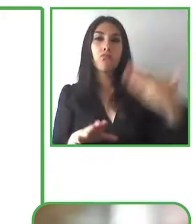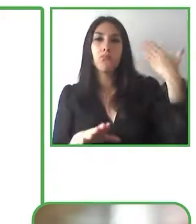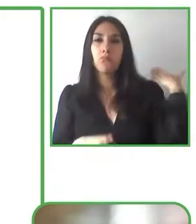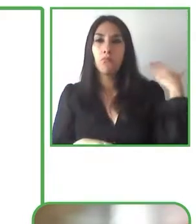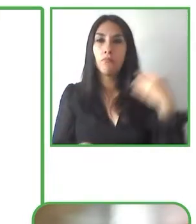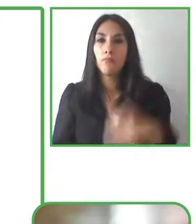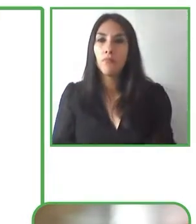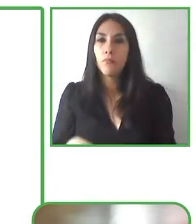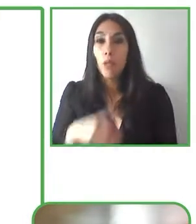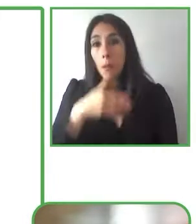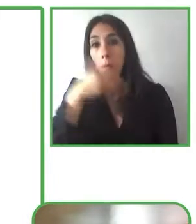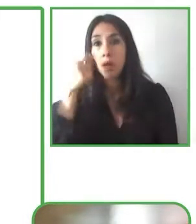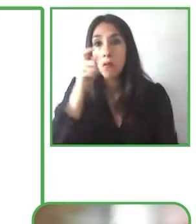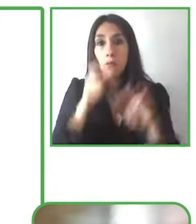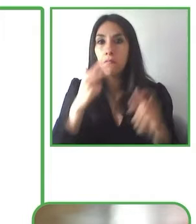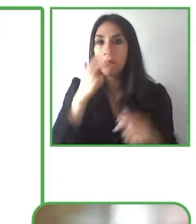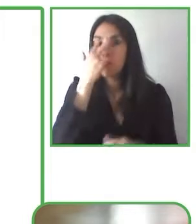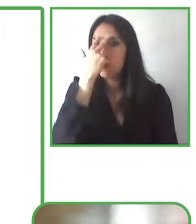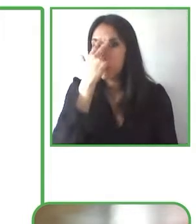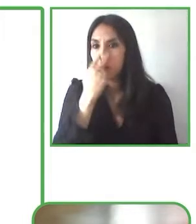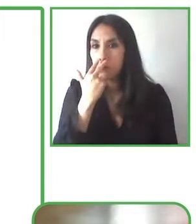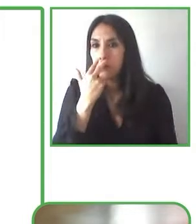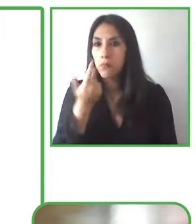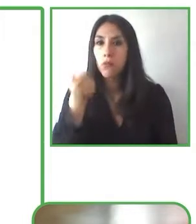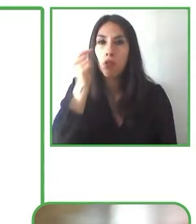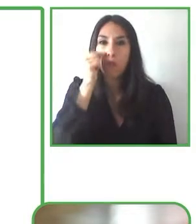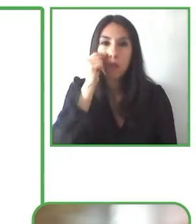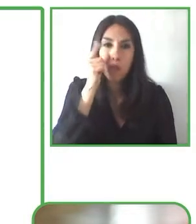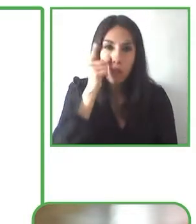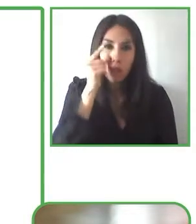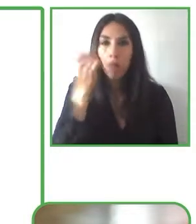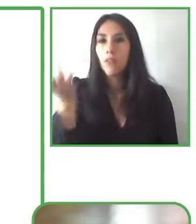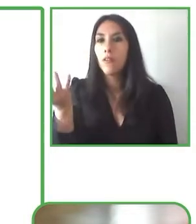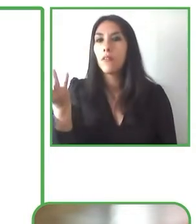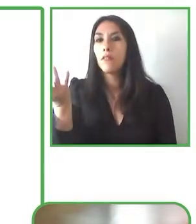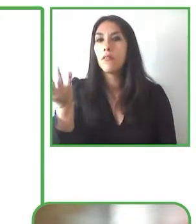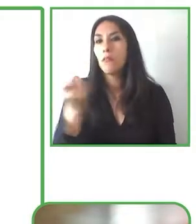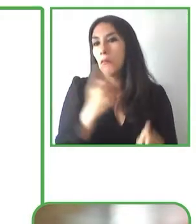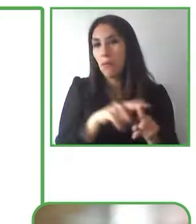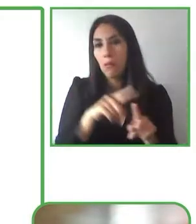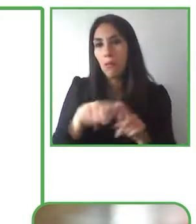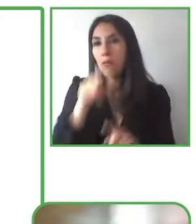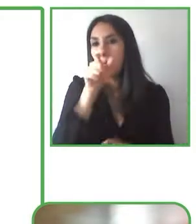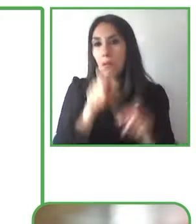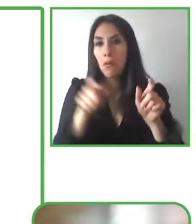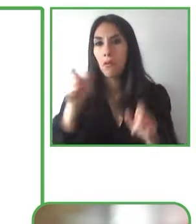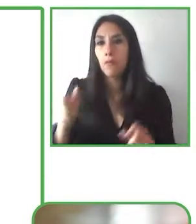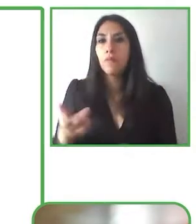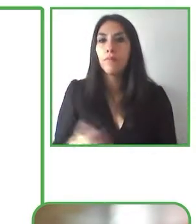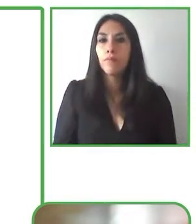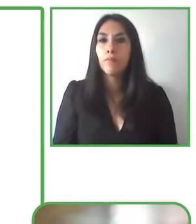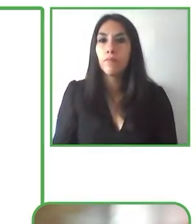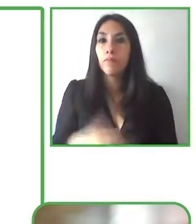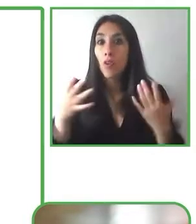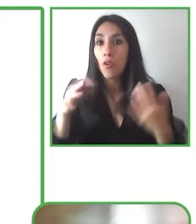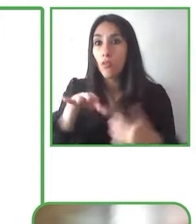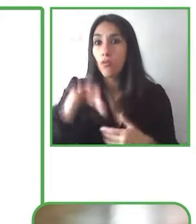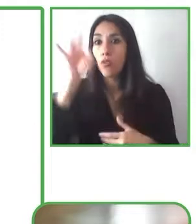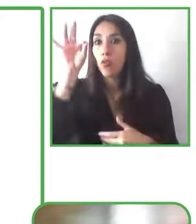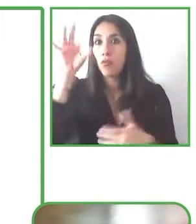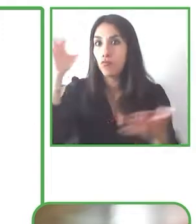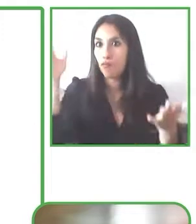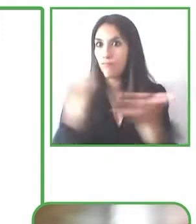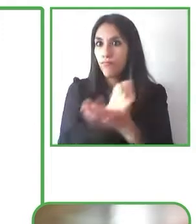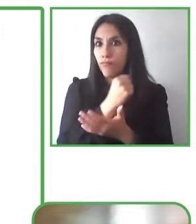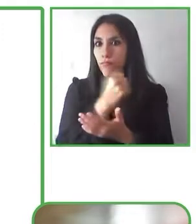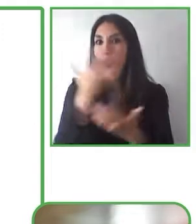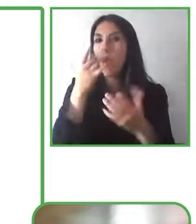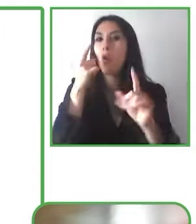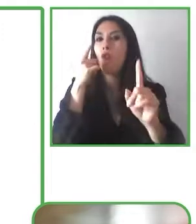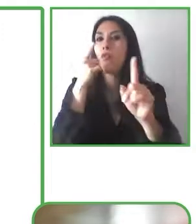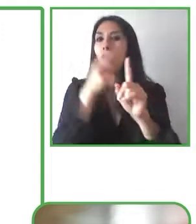ONCE, after 50 years, creates Fundación ONCE by ceding a percentage of its income from